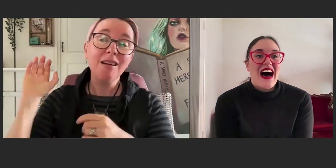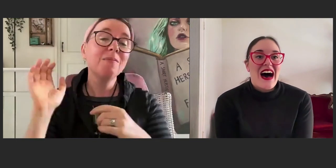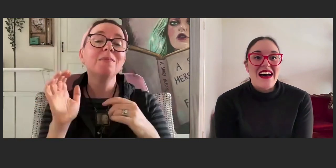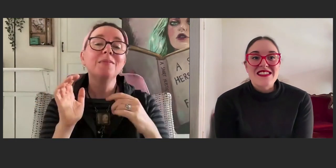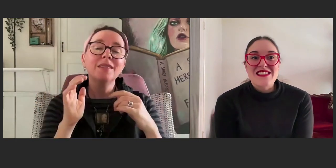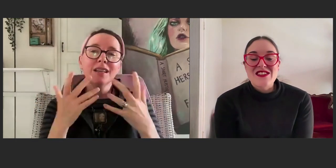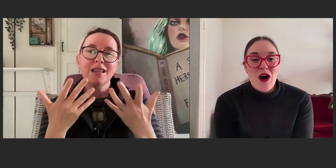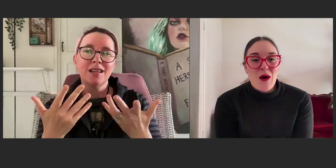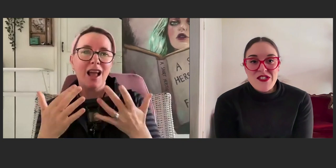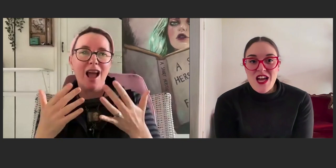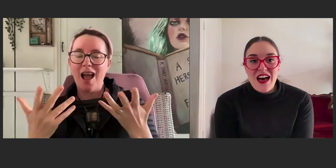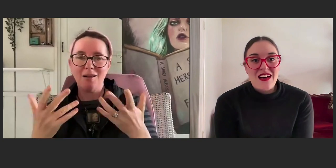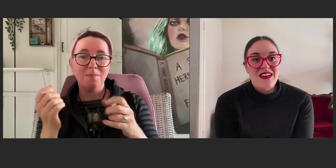art, sculpture,